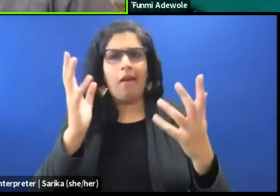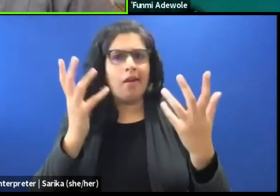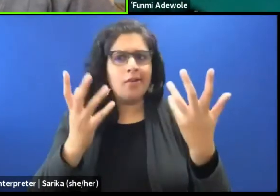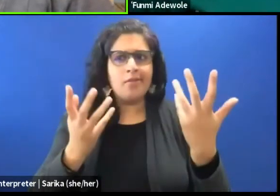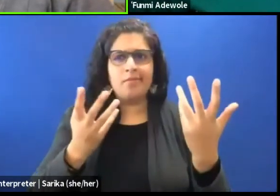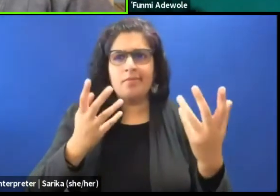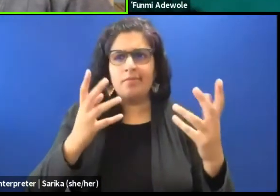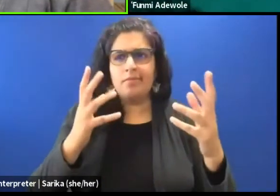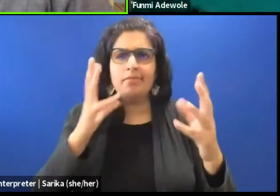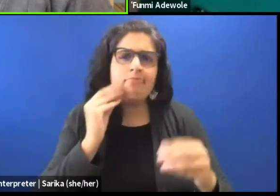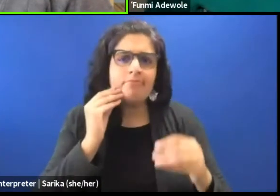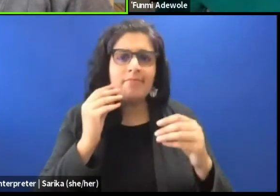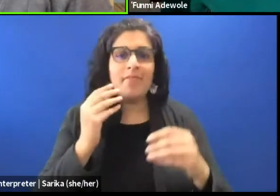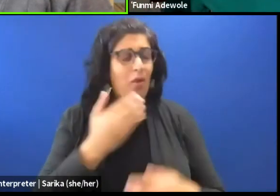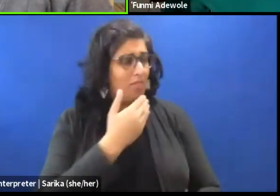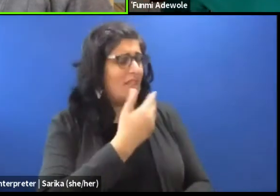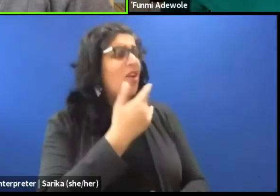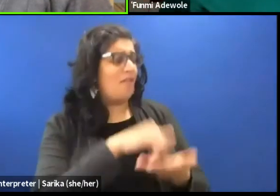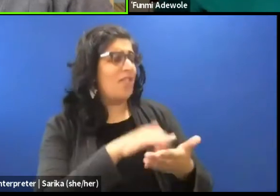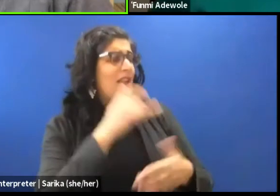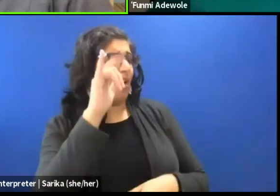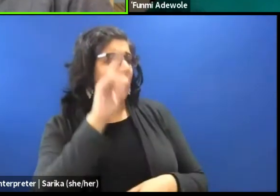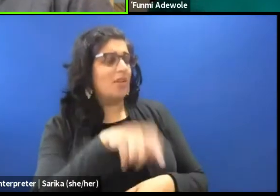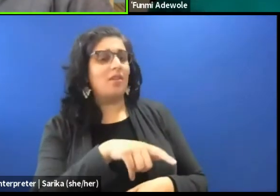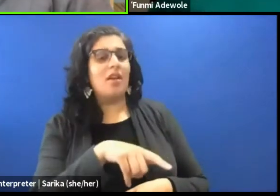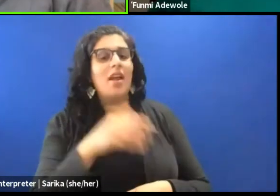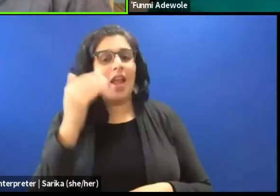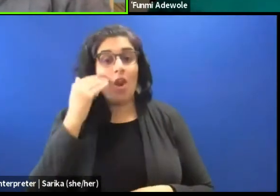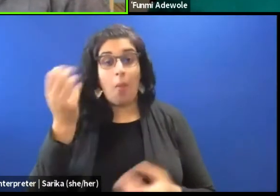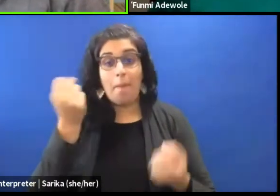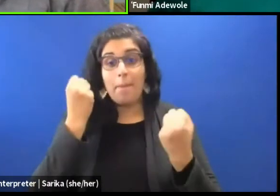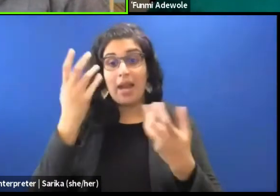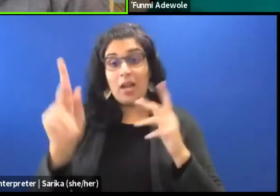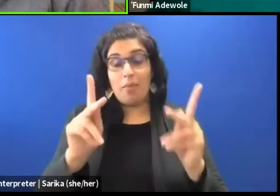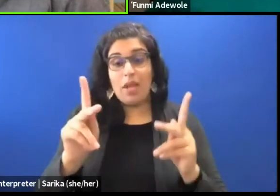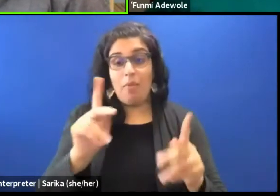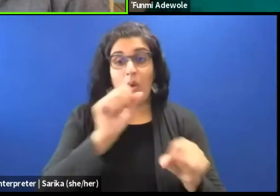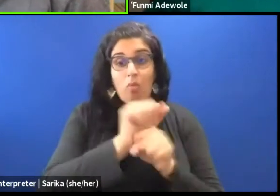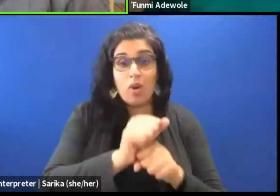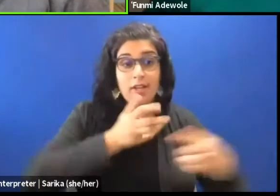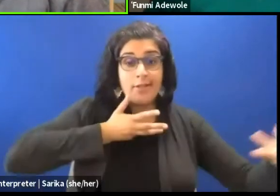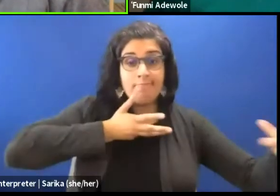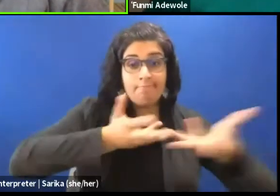Yeah thanks Fanmi for that question. I know there are many people that are working in community,